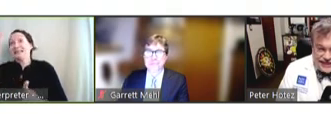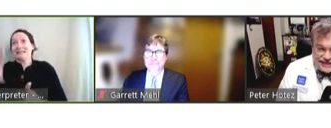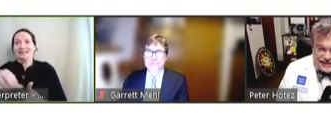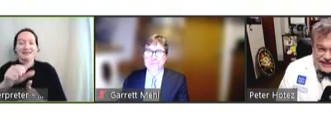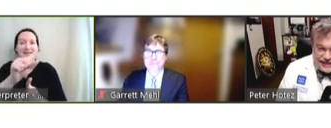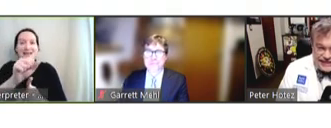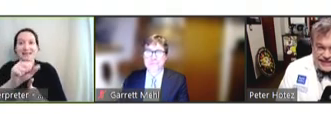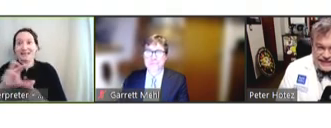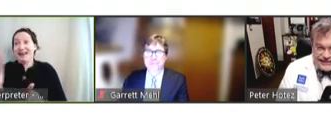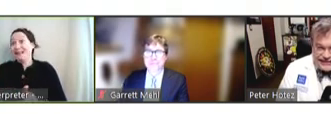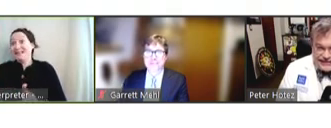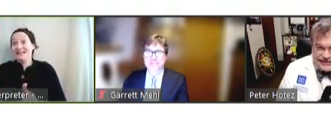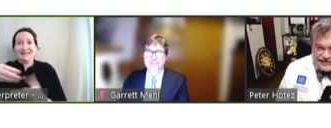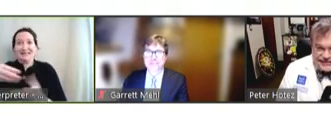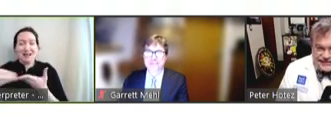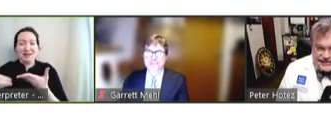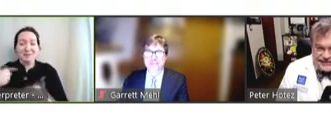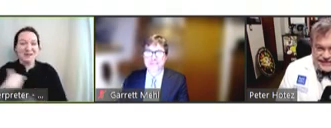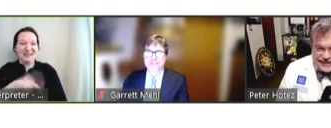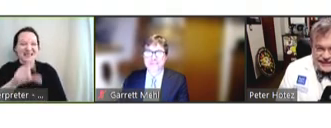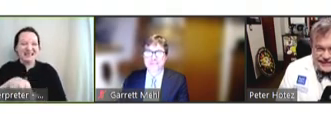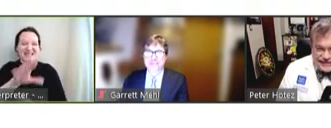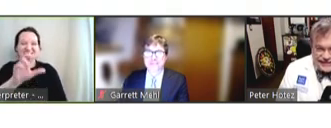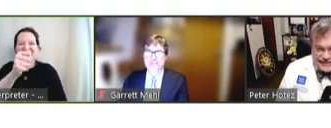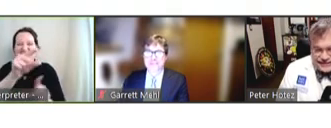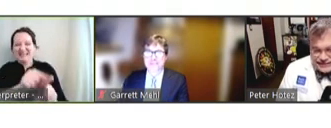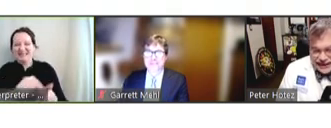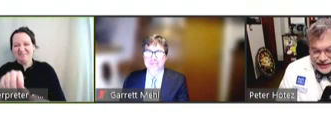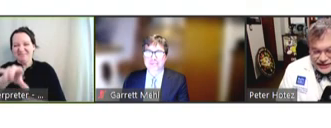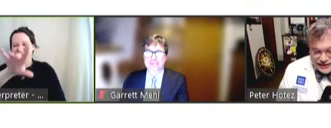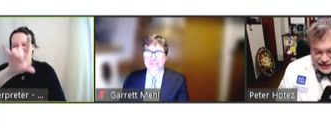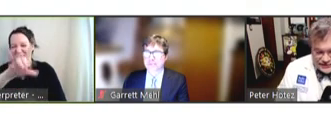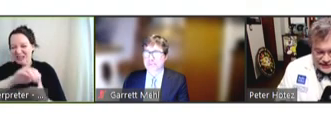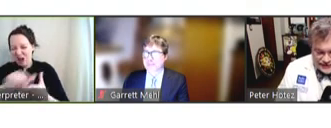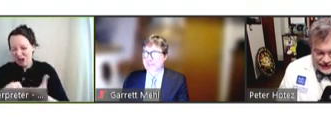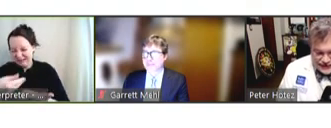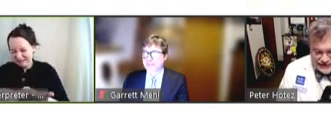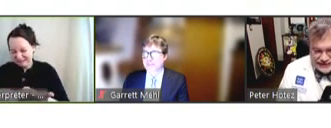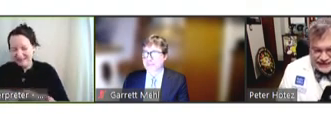and 10 to the eight dollars, and its not nearly as good. I think a lot of it is tenacity and